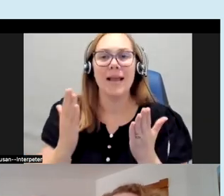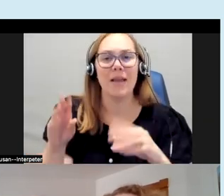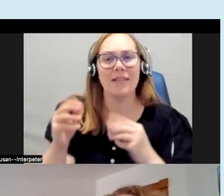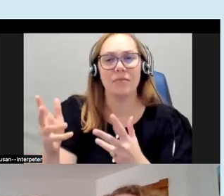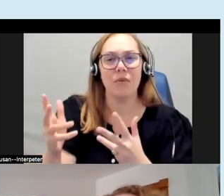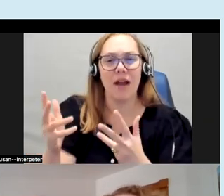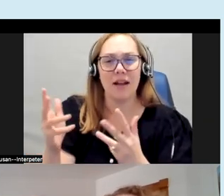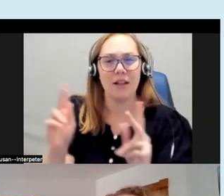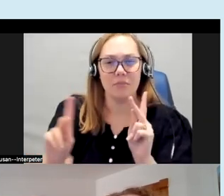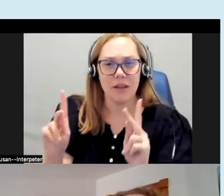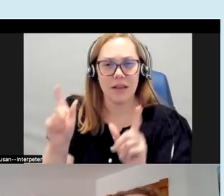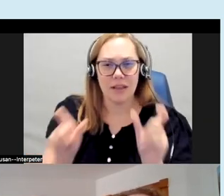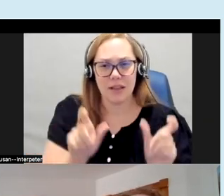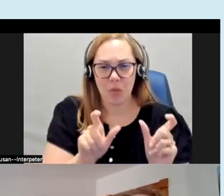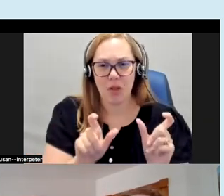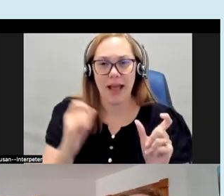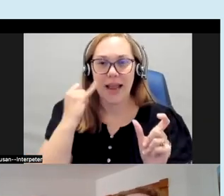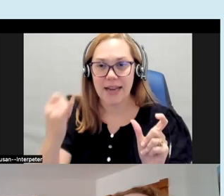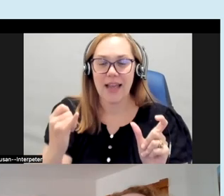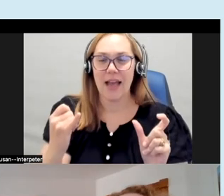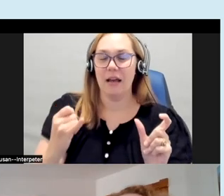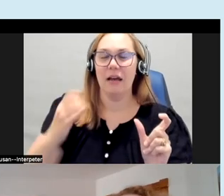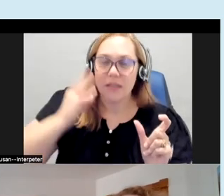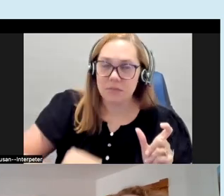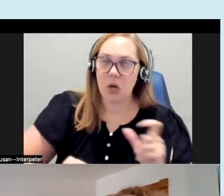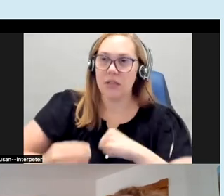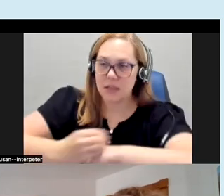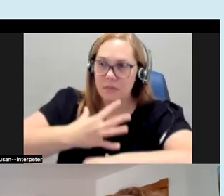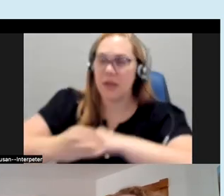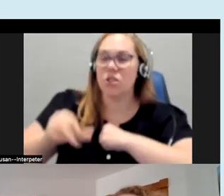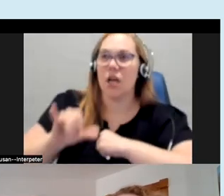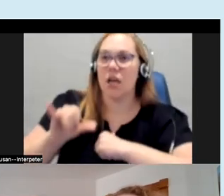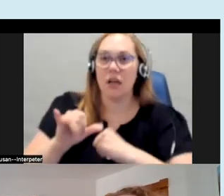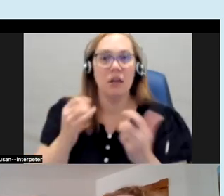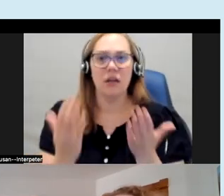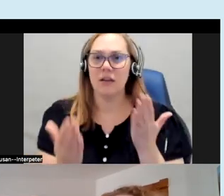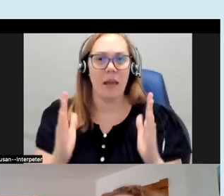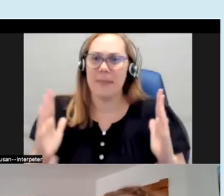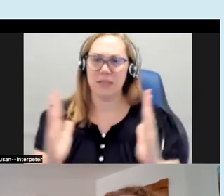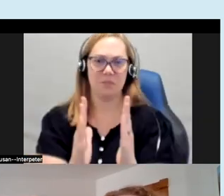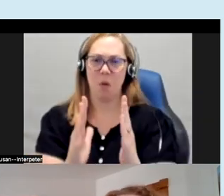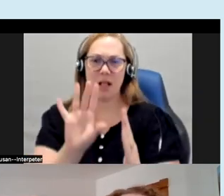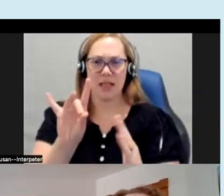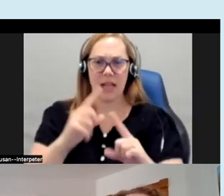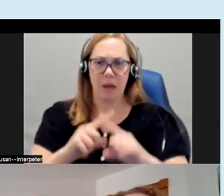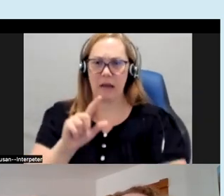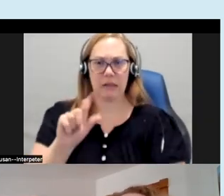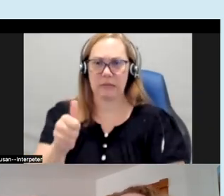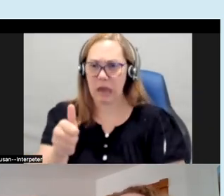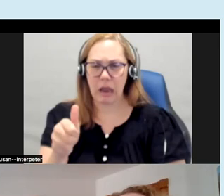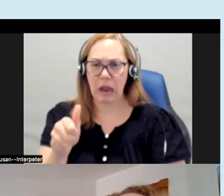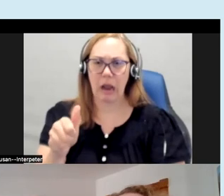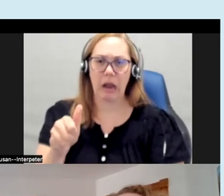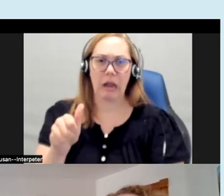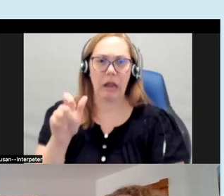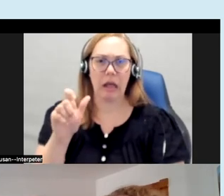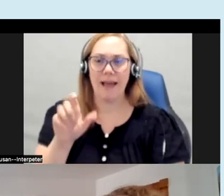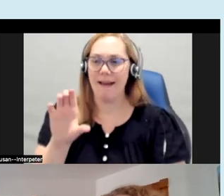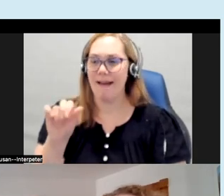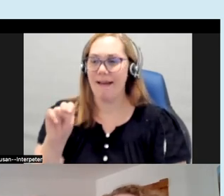what it's like to be at the beach so you might get a small 8 by10 canvas you could glue sand